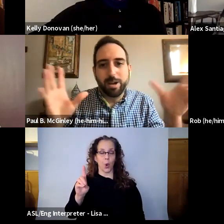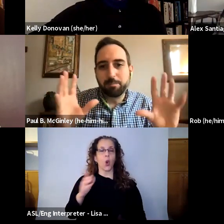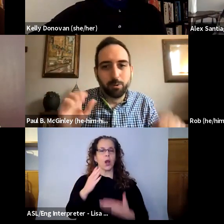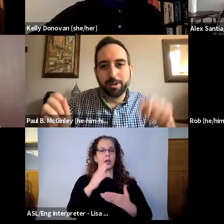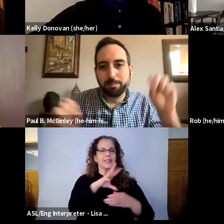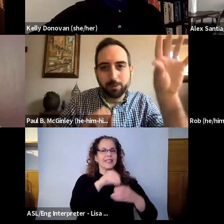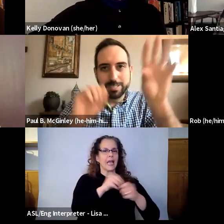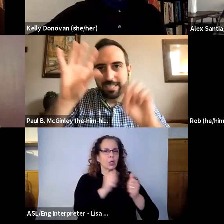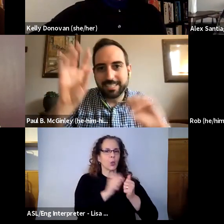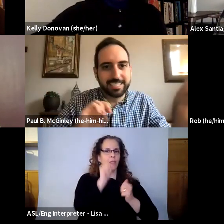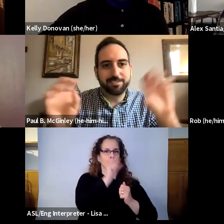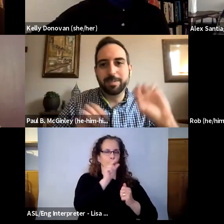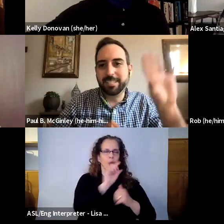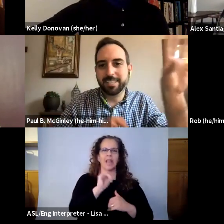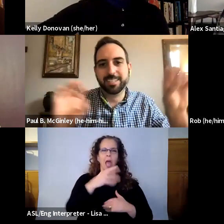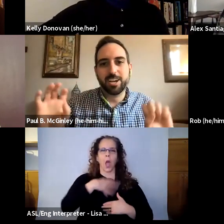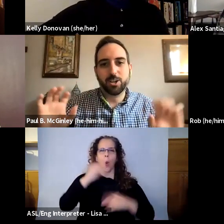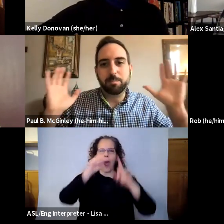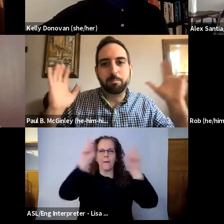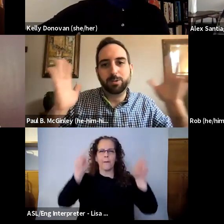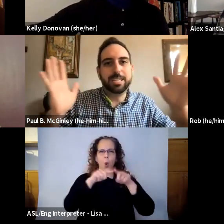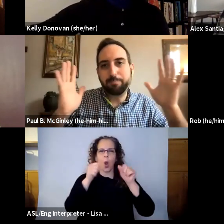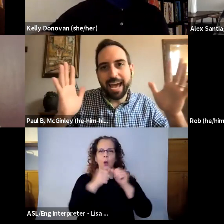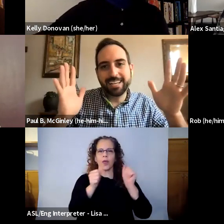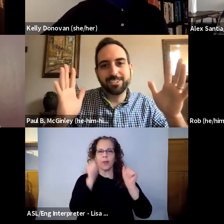whiteboard, Post It's. If you miss a good Post It pad in your